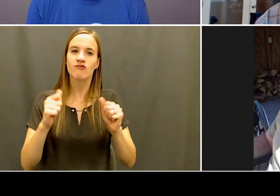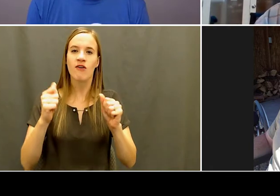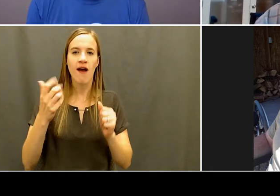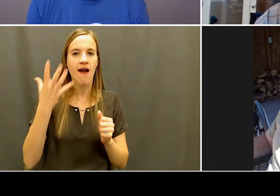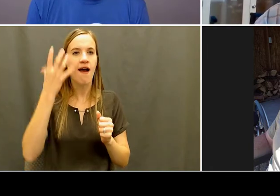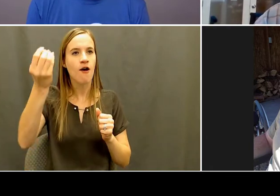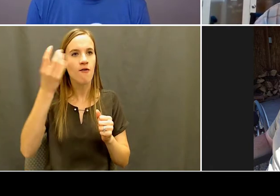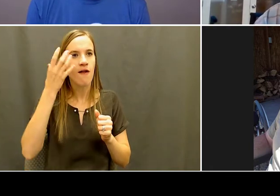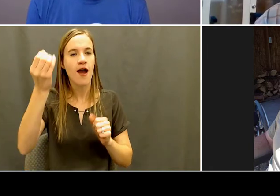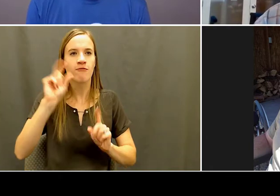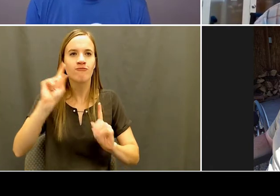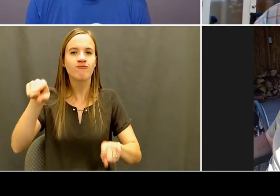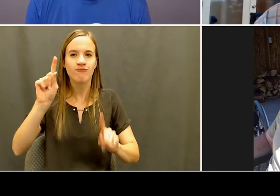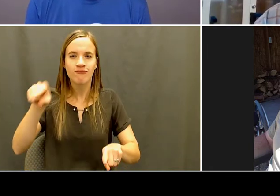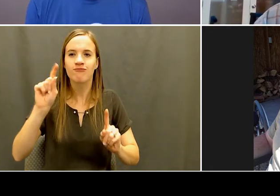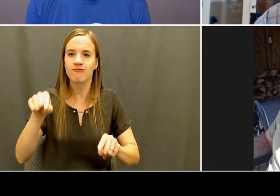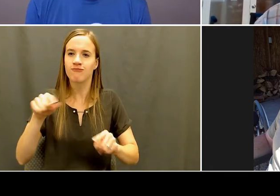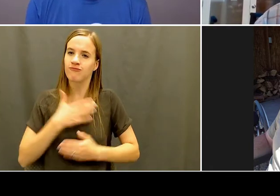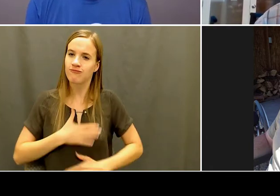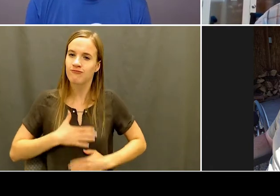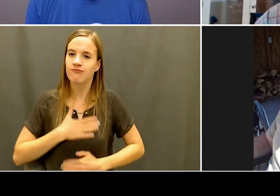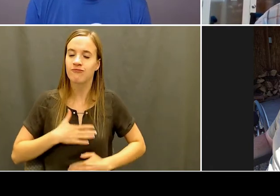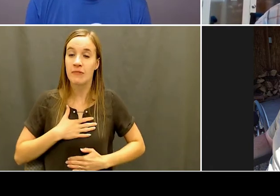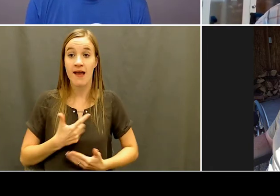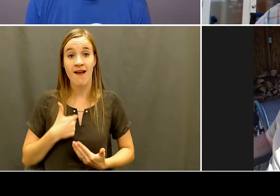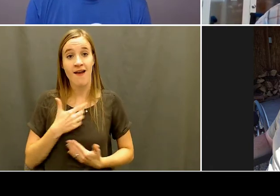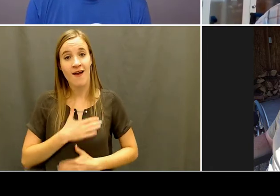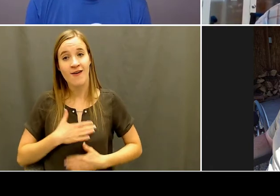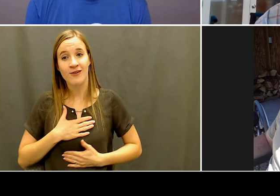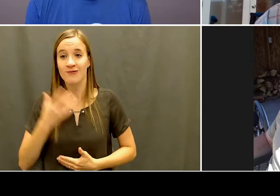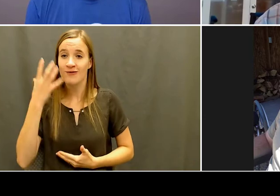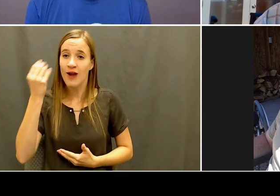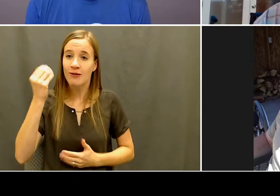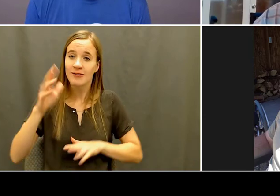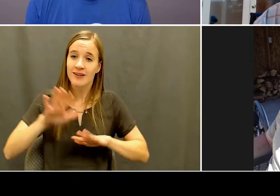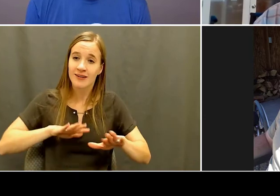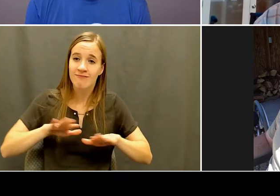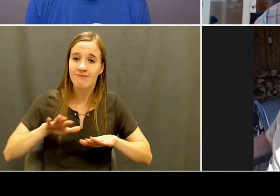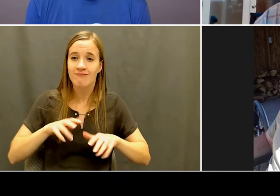last few years of hunting with some different hunting,